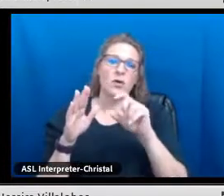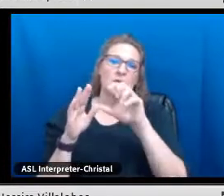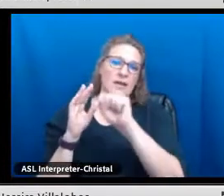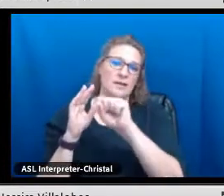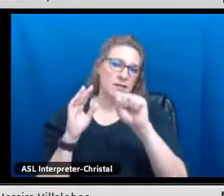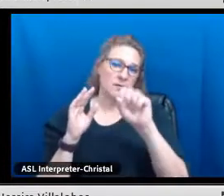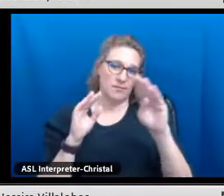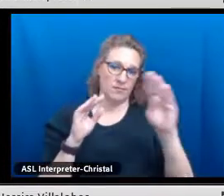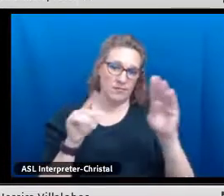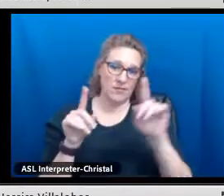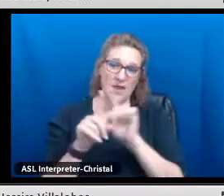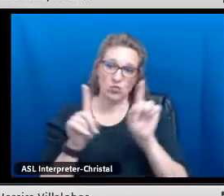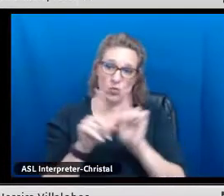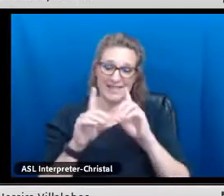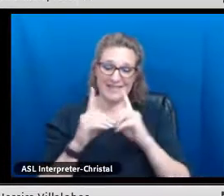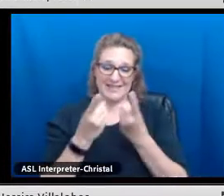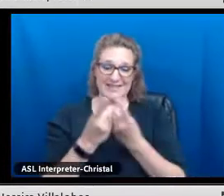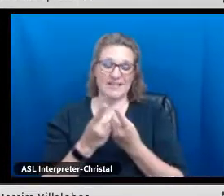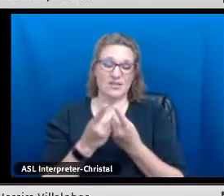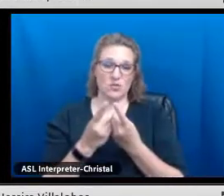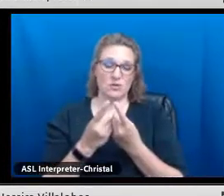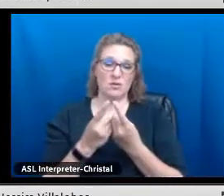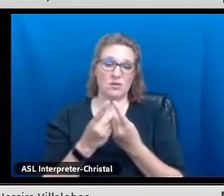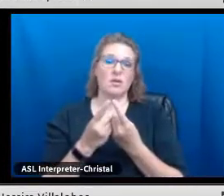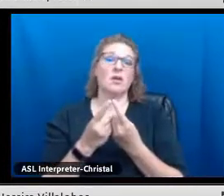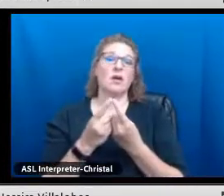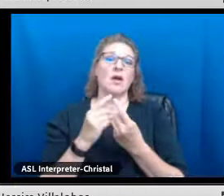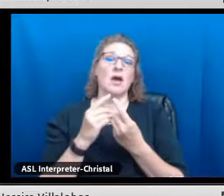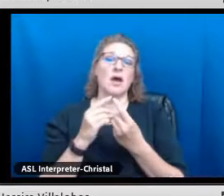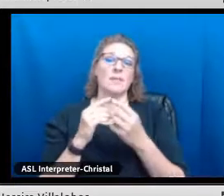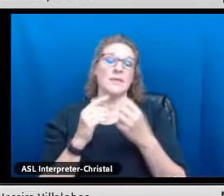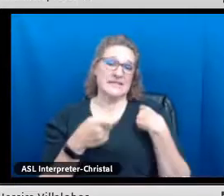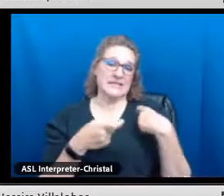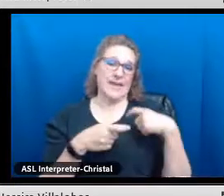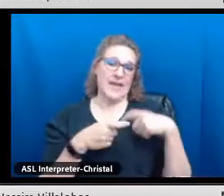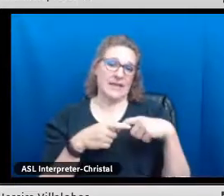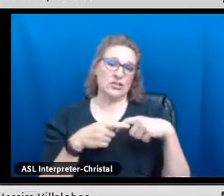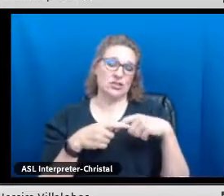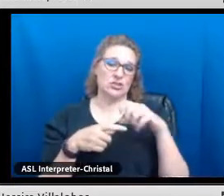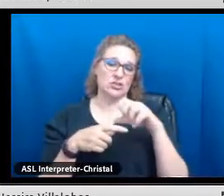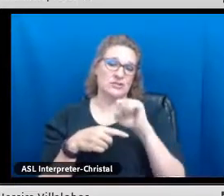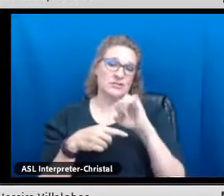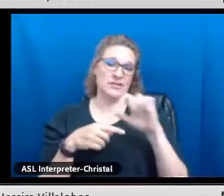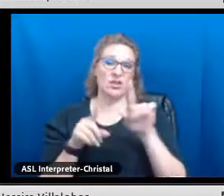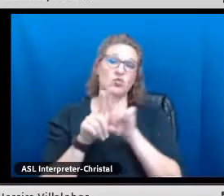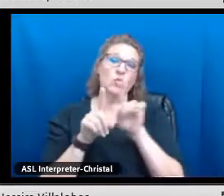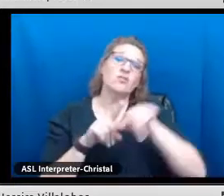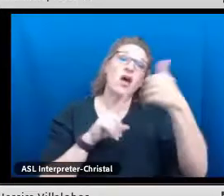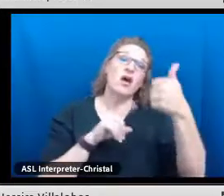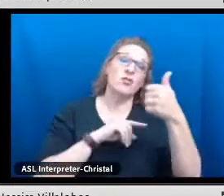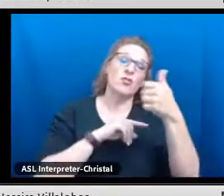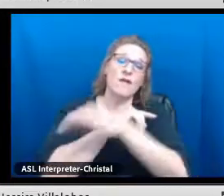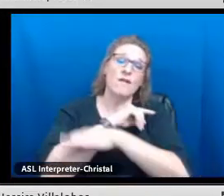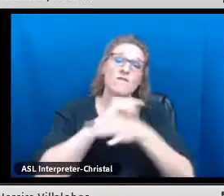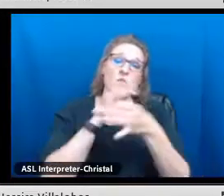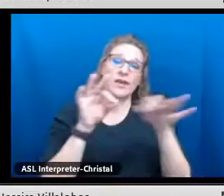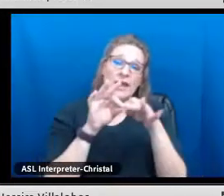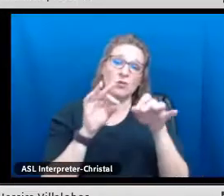for the state seal of bilingualism and biliteracy as well as the district Spanish seal and other